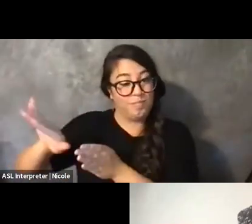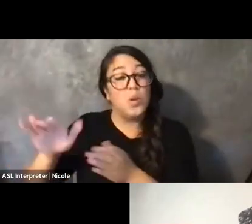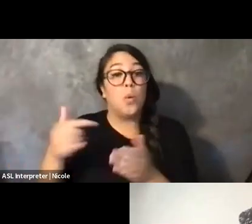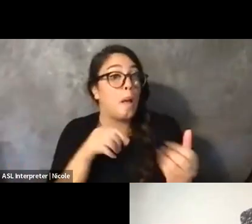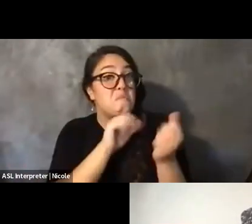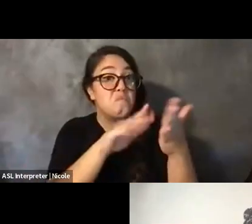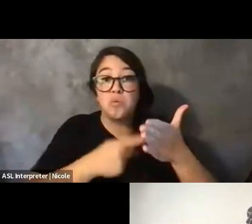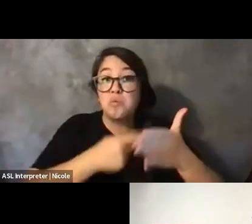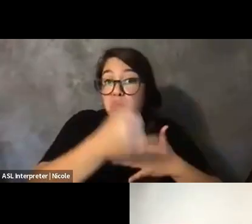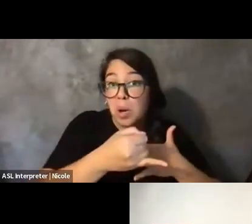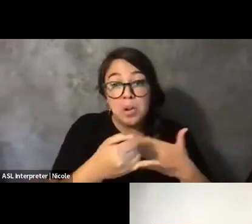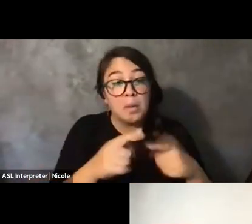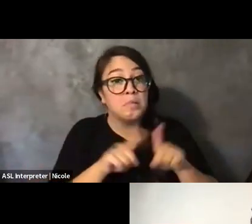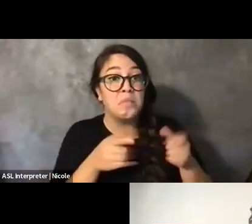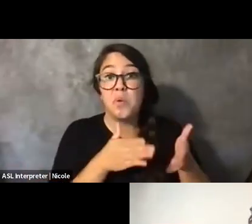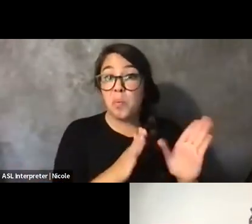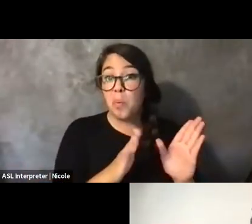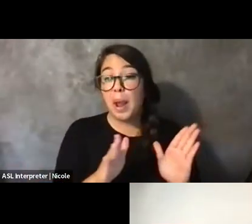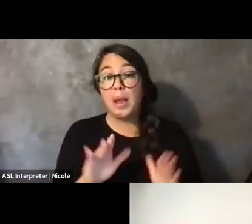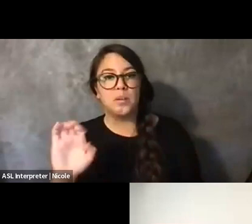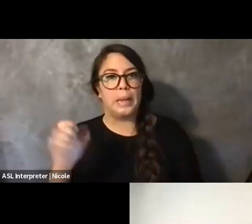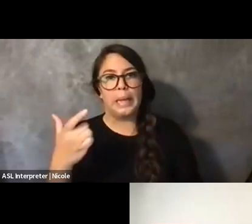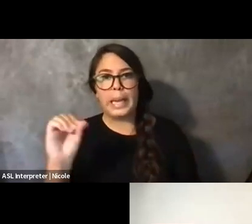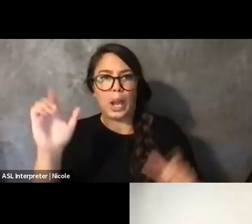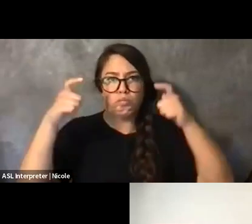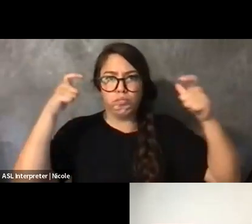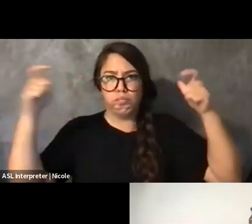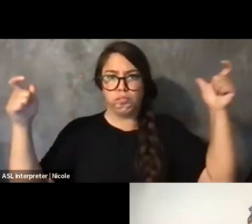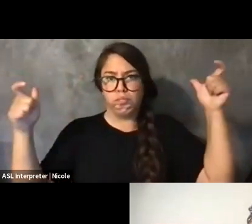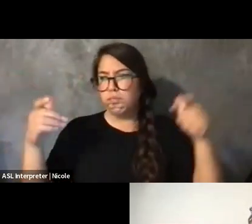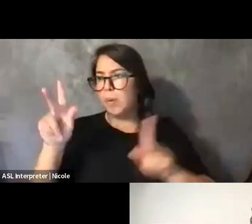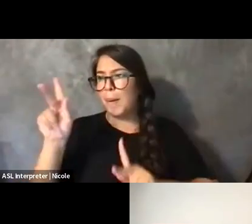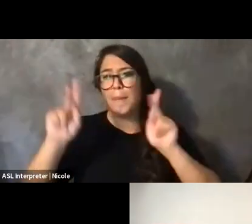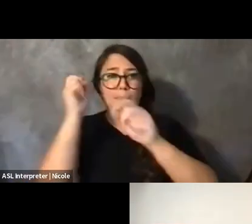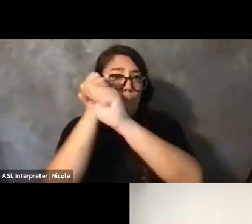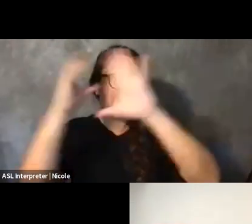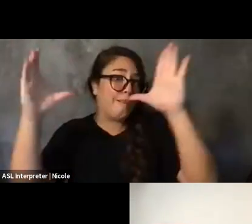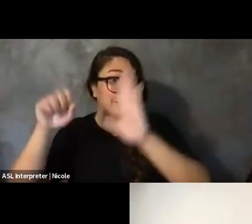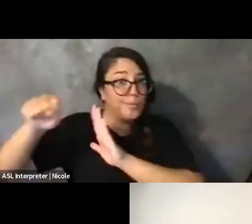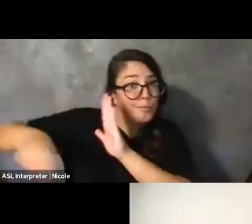or what people think filmmaking or art making is, I found so much care